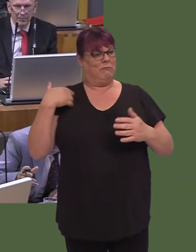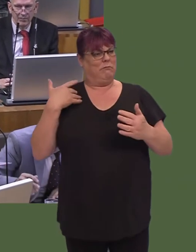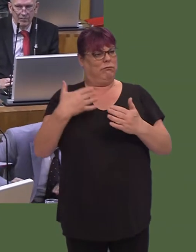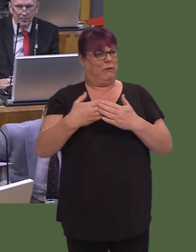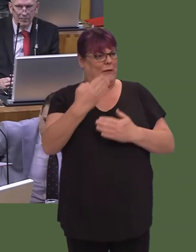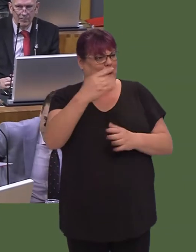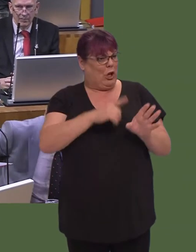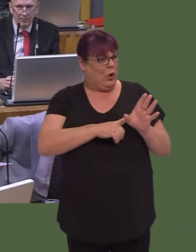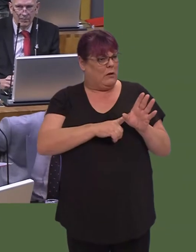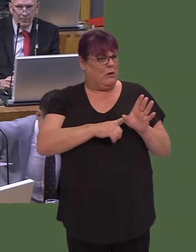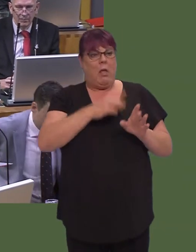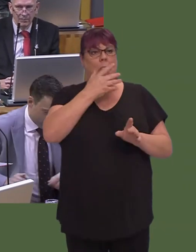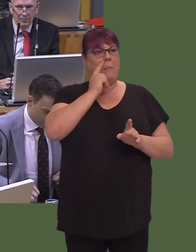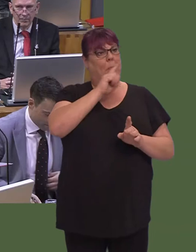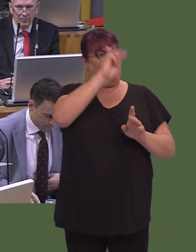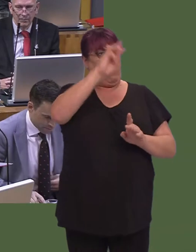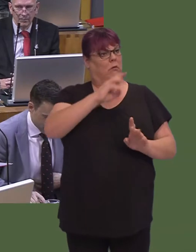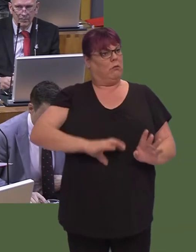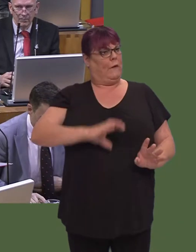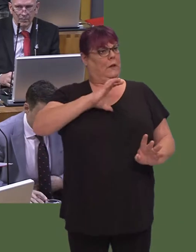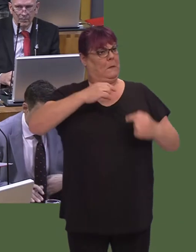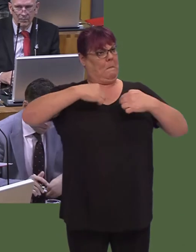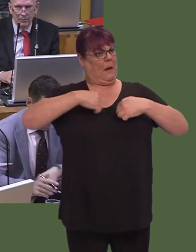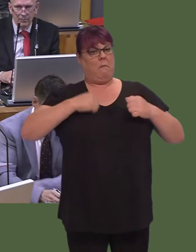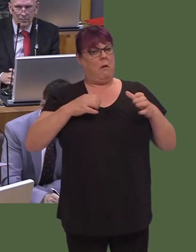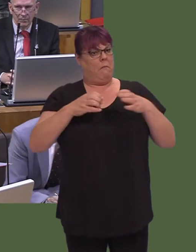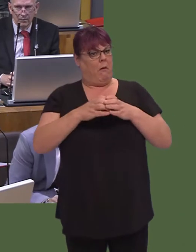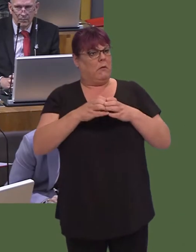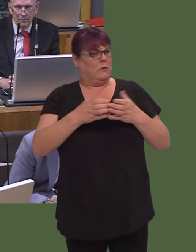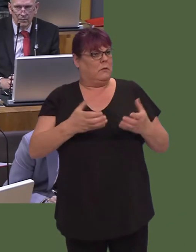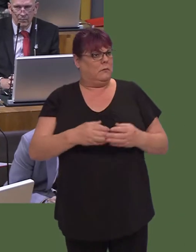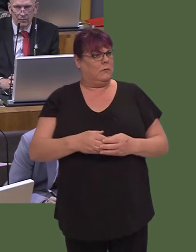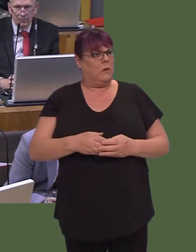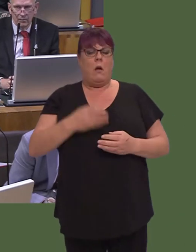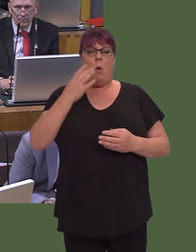shown their confidence in me and my party, and I leave in the knowledge of that confidence.